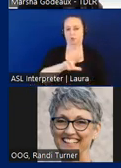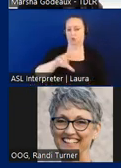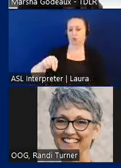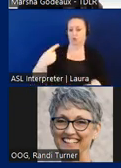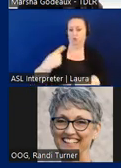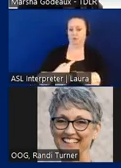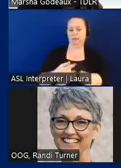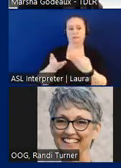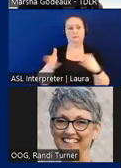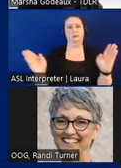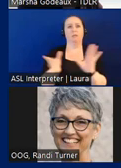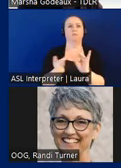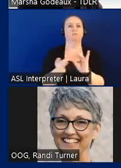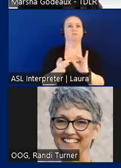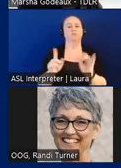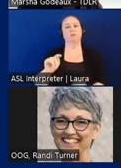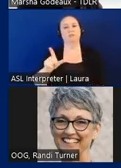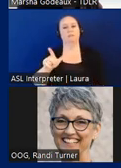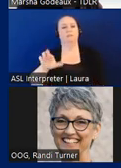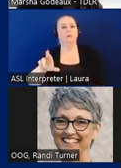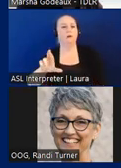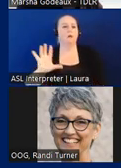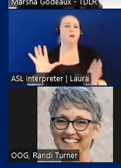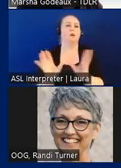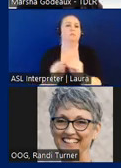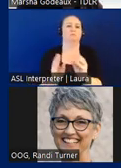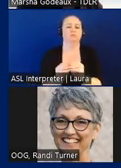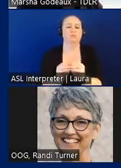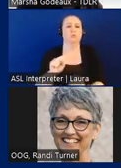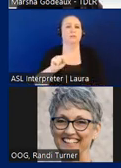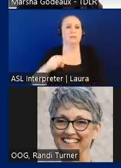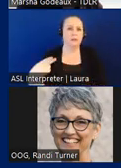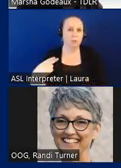meet with the advisory and some other stakeholders to help research matters that were brought up